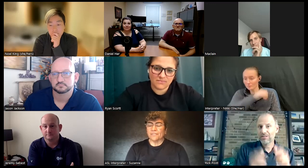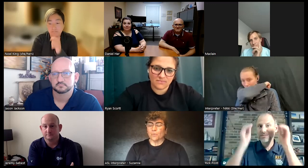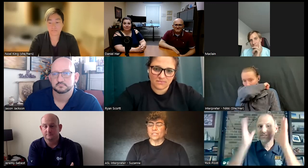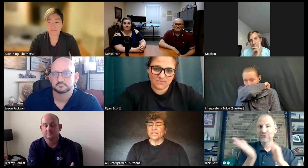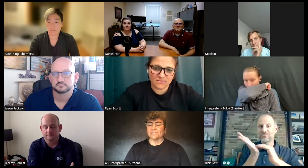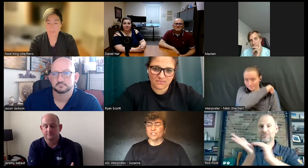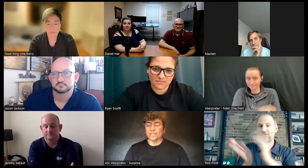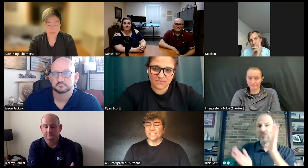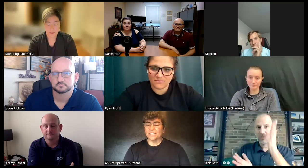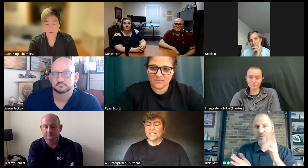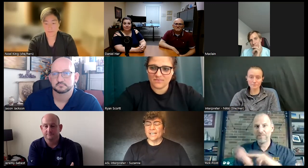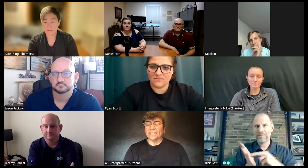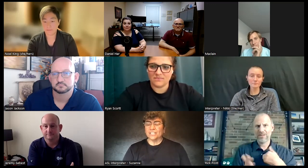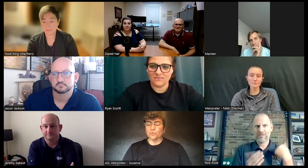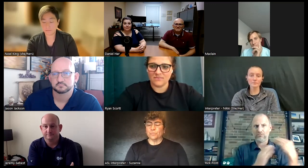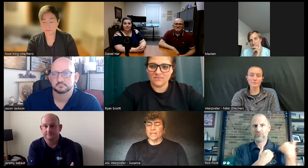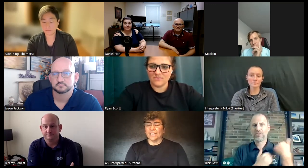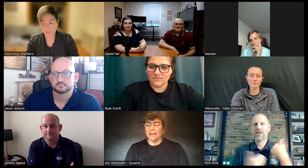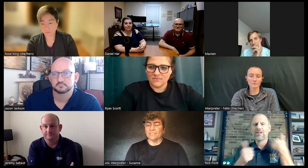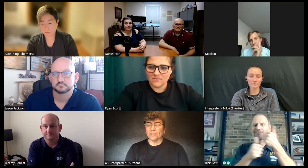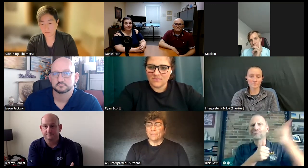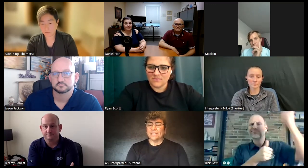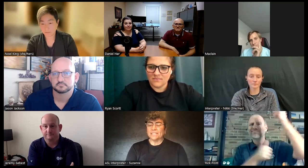there weren't enough students and teachers would be laid off so that means